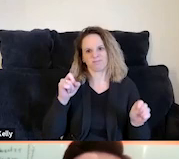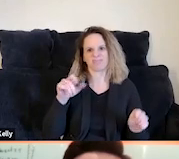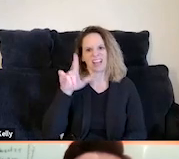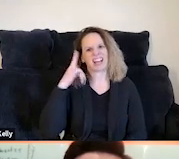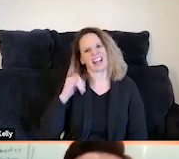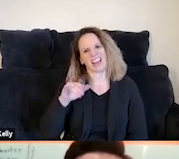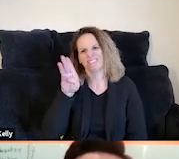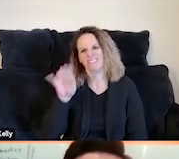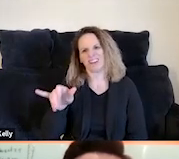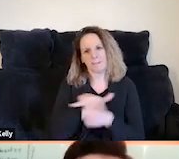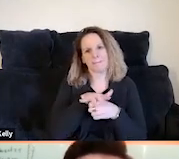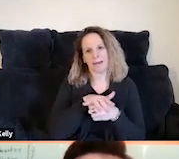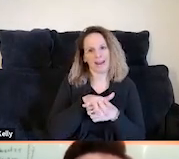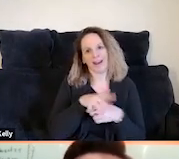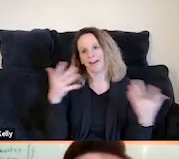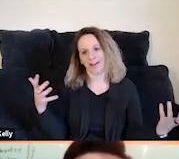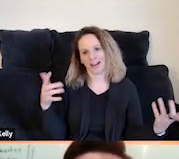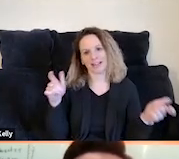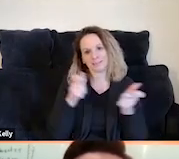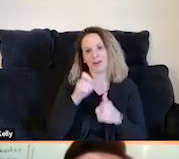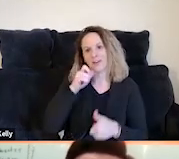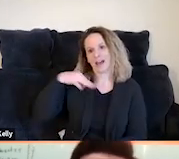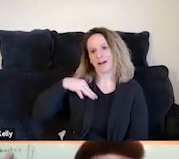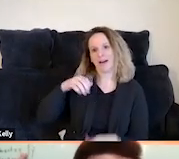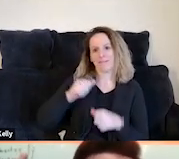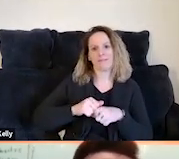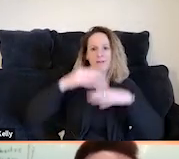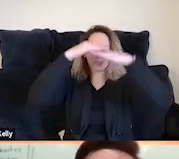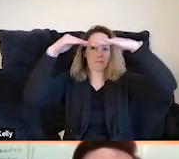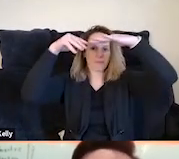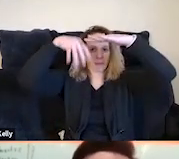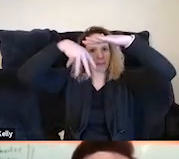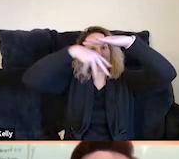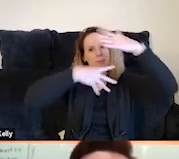and I work for a small nonprofit with a leaky roof, so anything can happen.